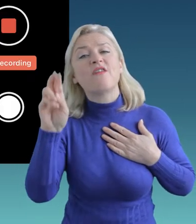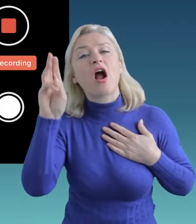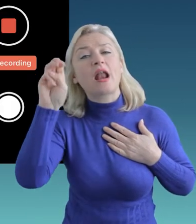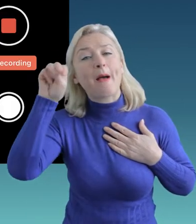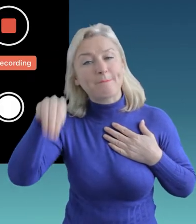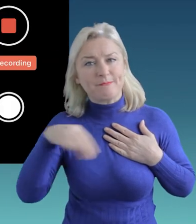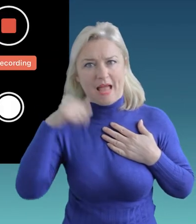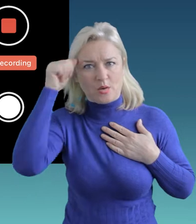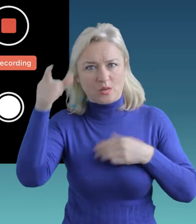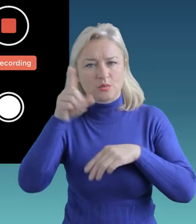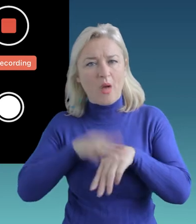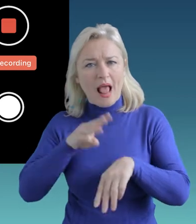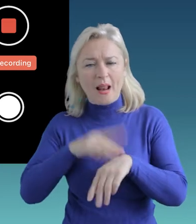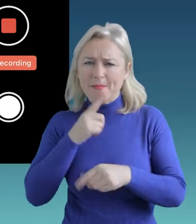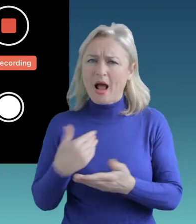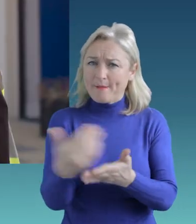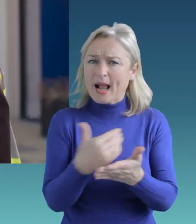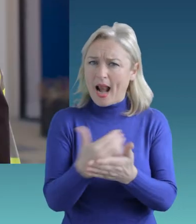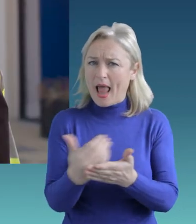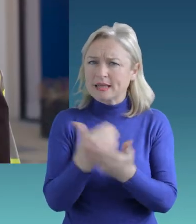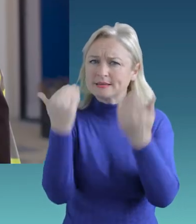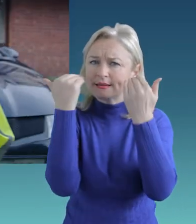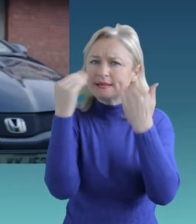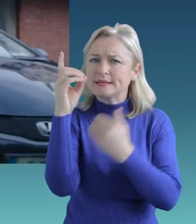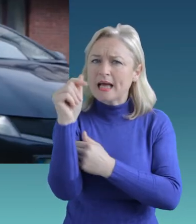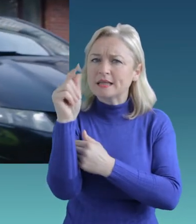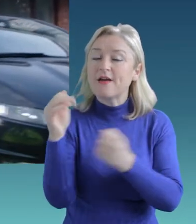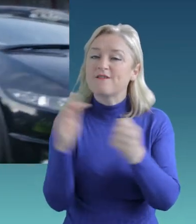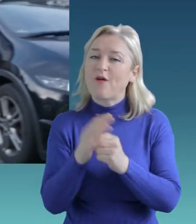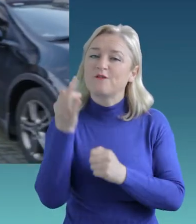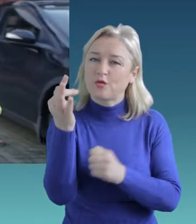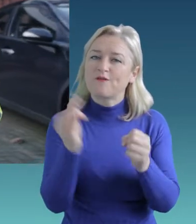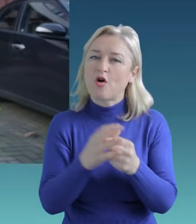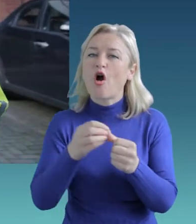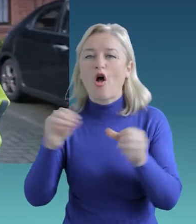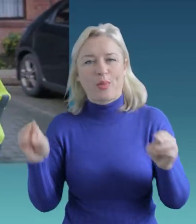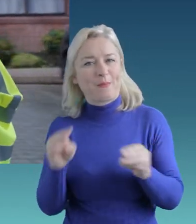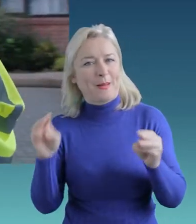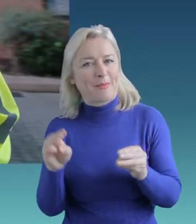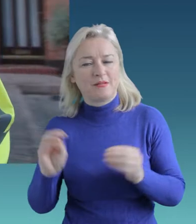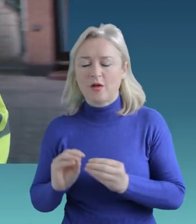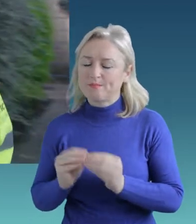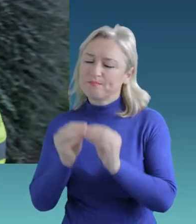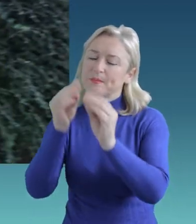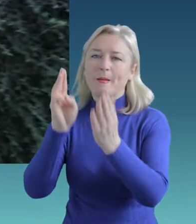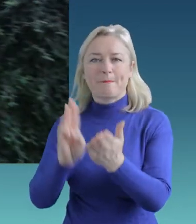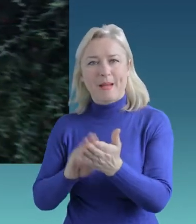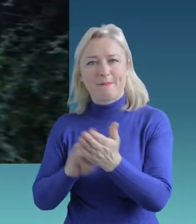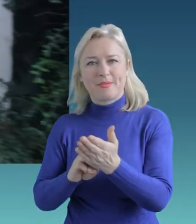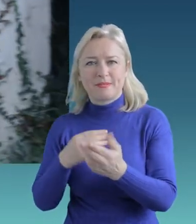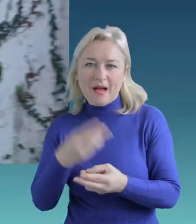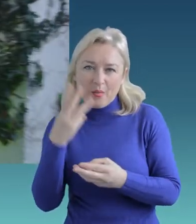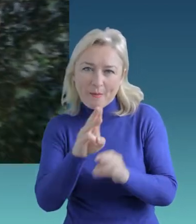where I’m doing it for other people so I’m hoping they’ll map in their areas.